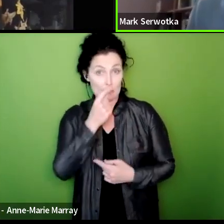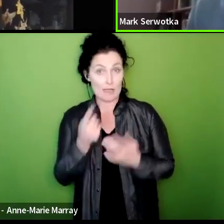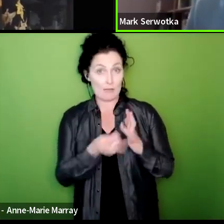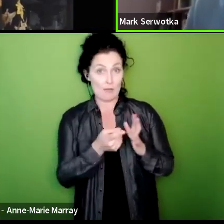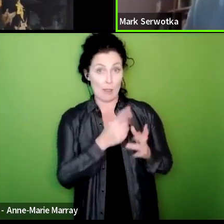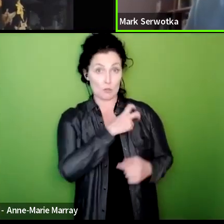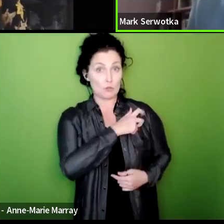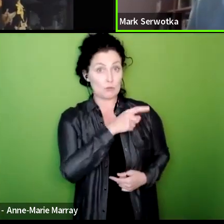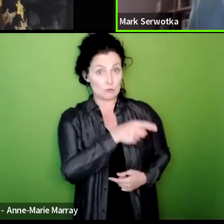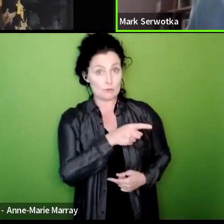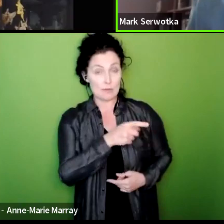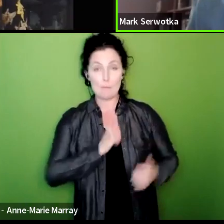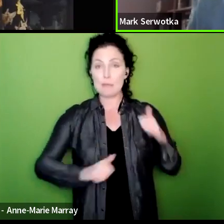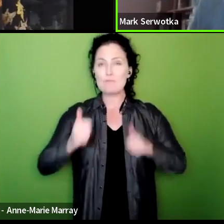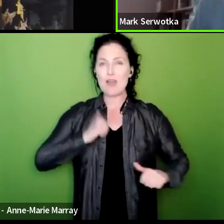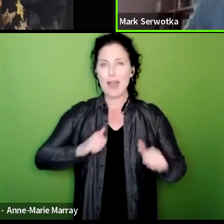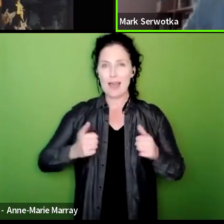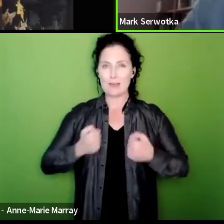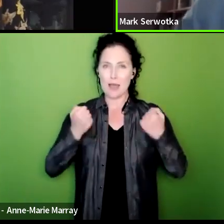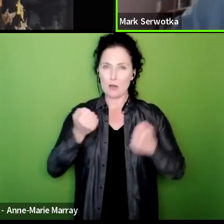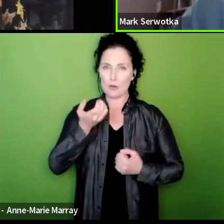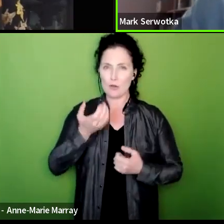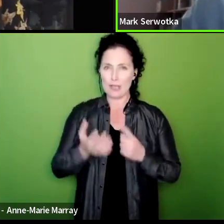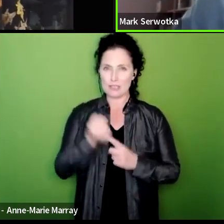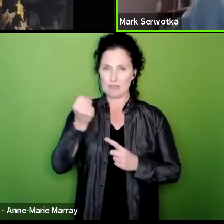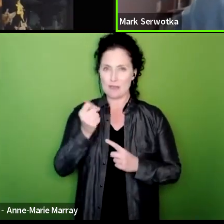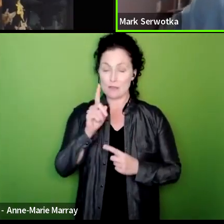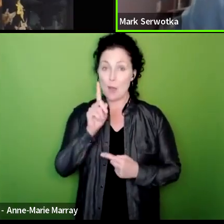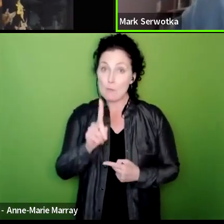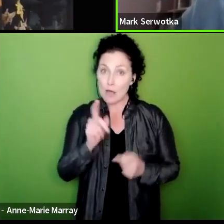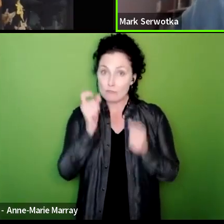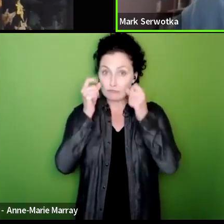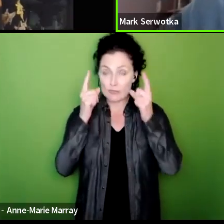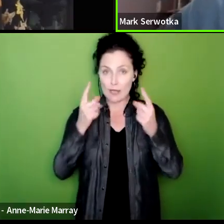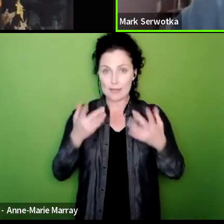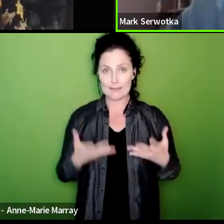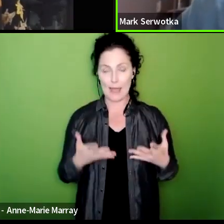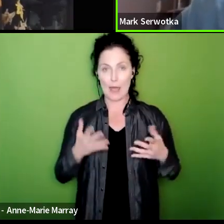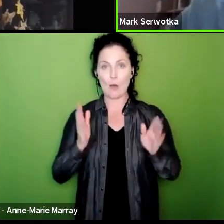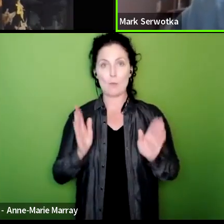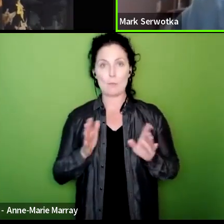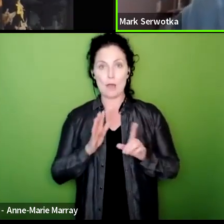done but recognize we've got to turn this now potentially into the action a couple pressure on